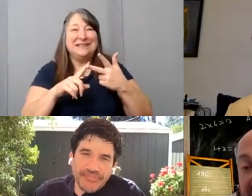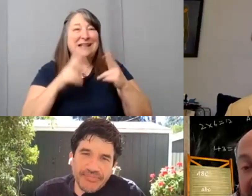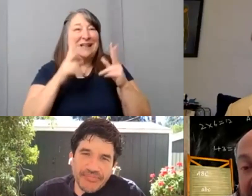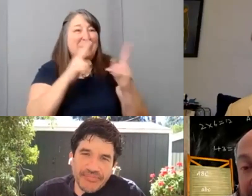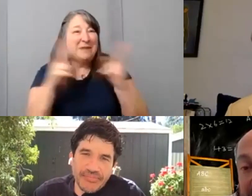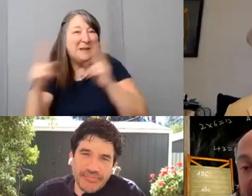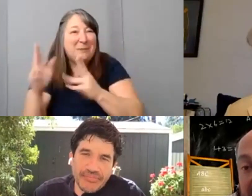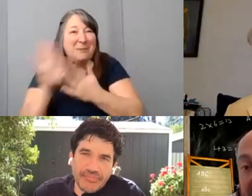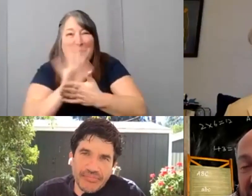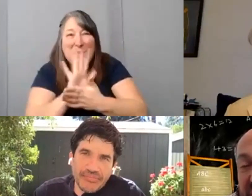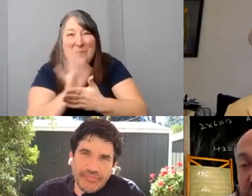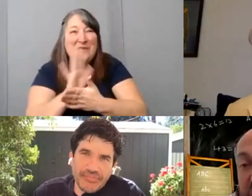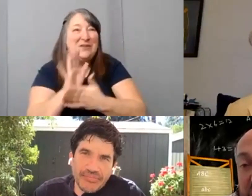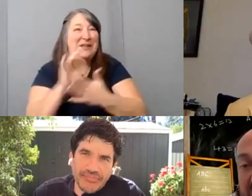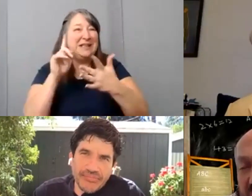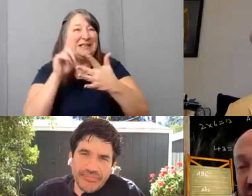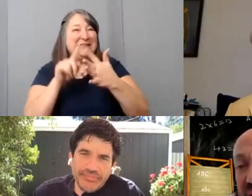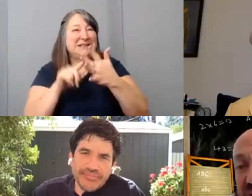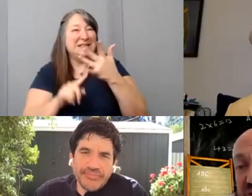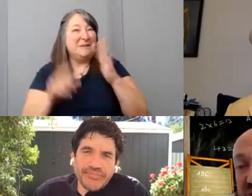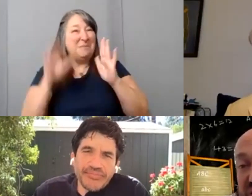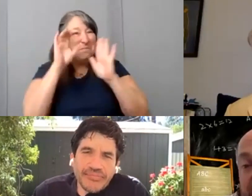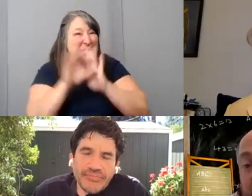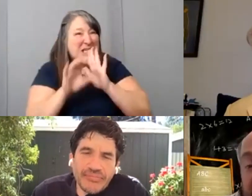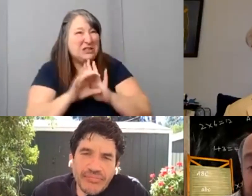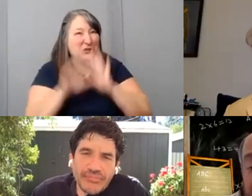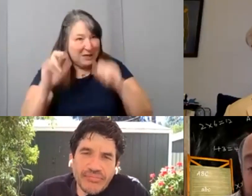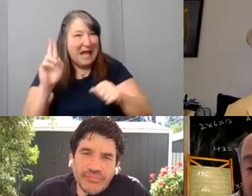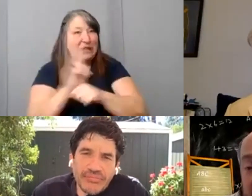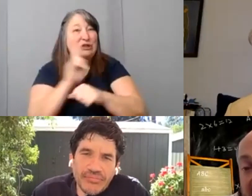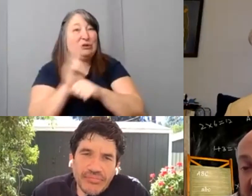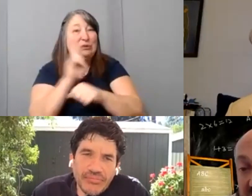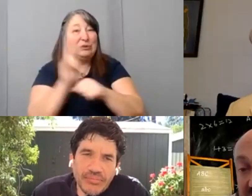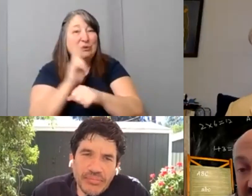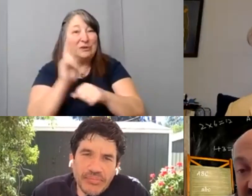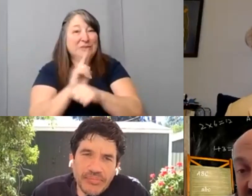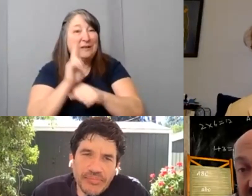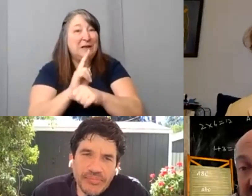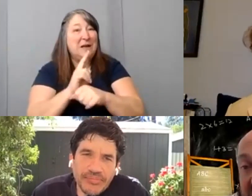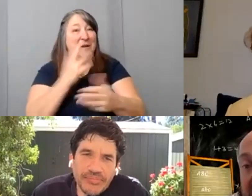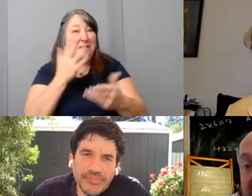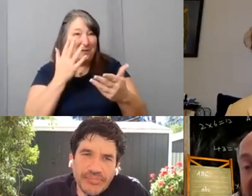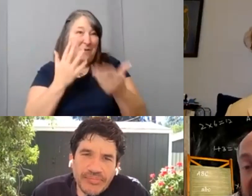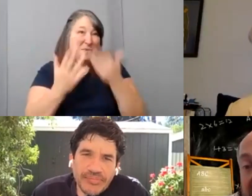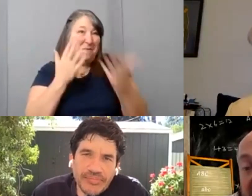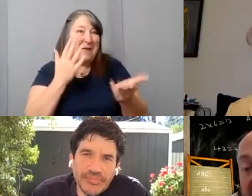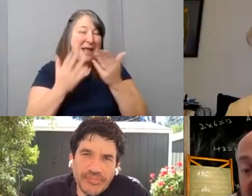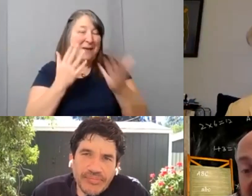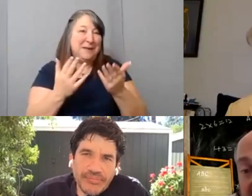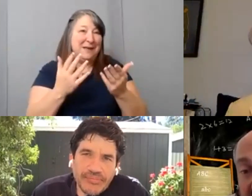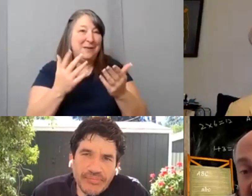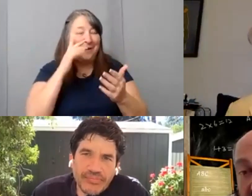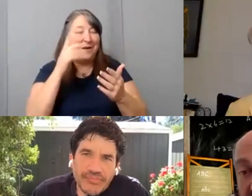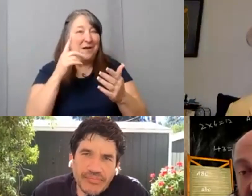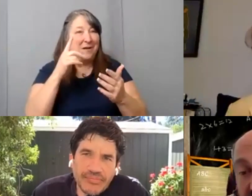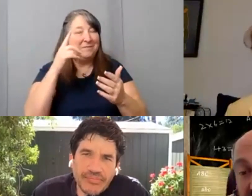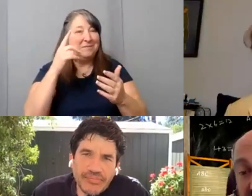Um even if you don't use it, I would I would suggest exploring it because it might spark some ideas too. [Nic] That's great advice. That's great advice.